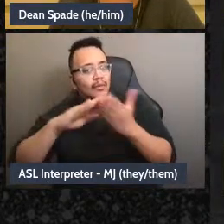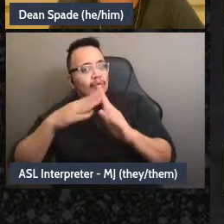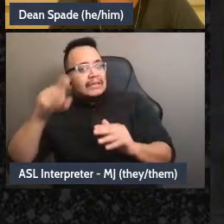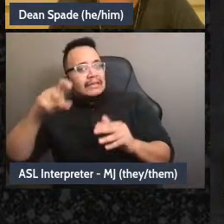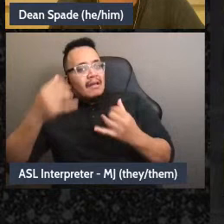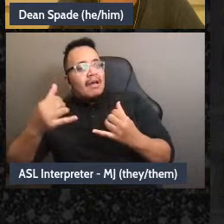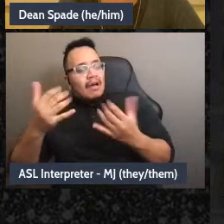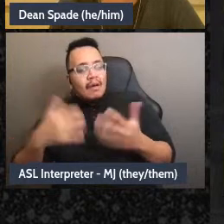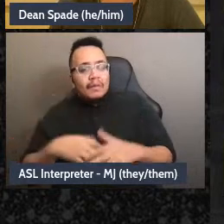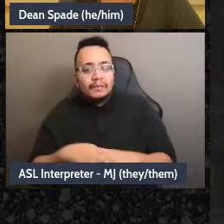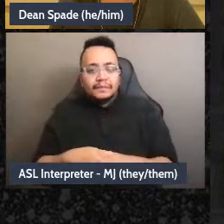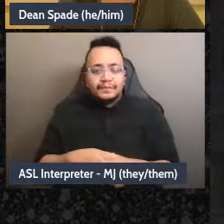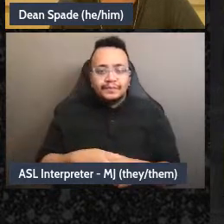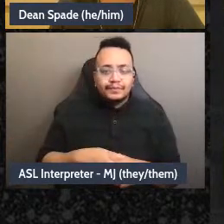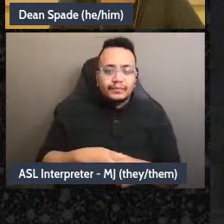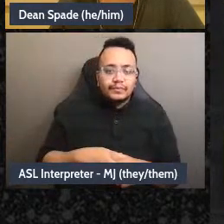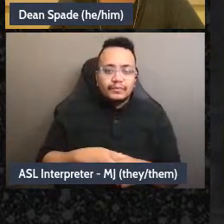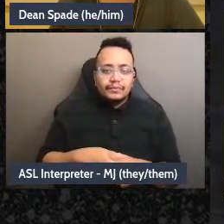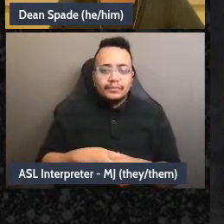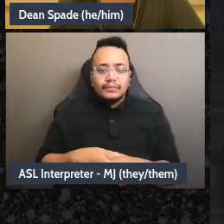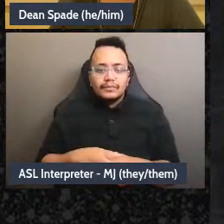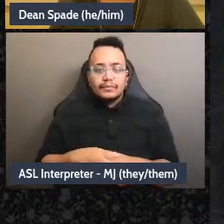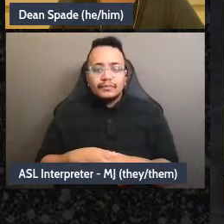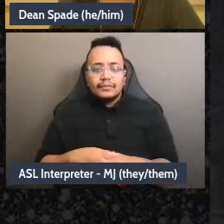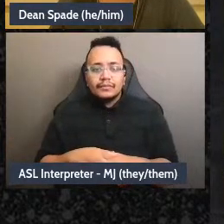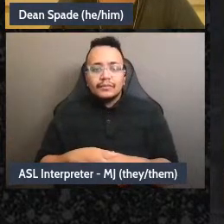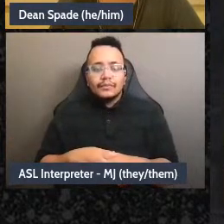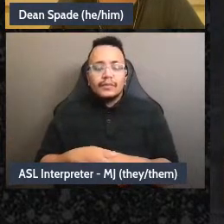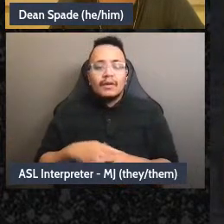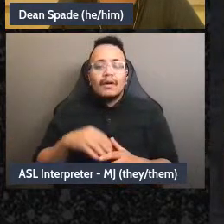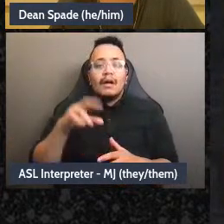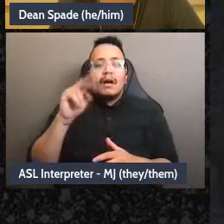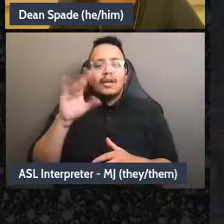we won't know how to define quorum-quorum or consensus. We're enough people here to